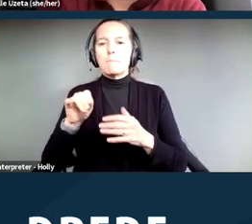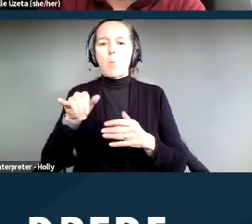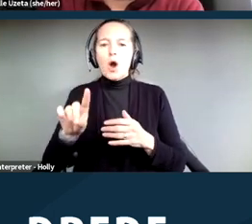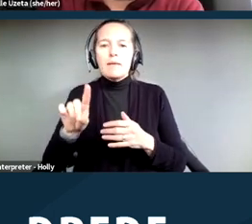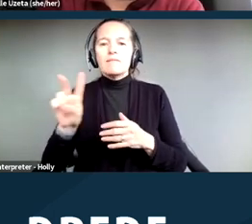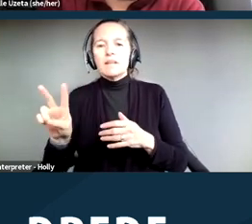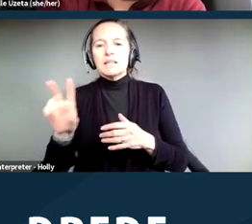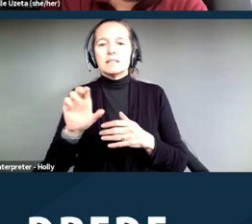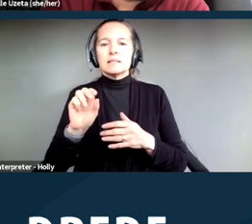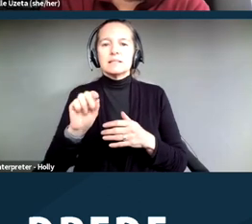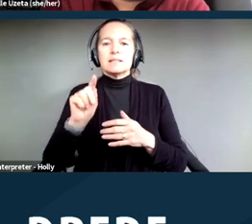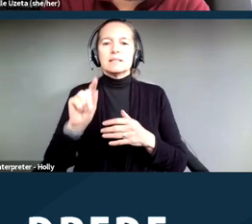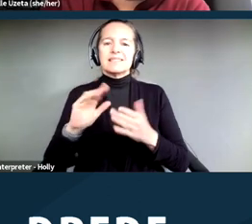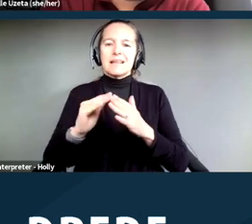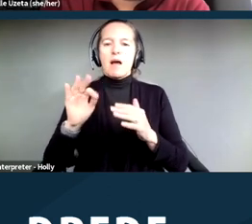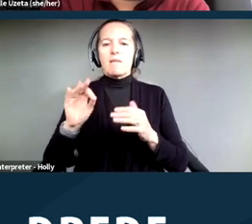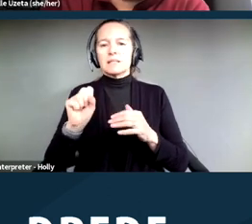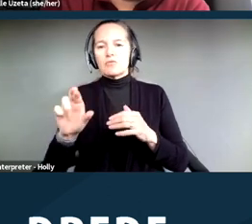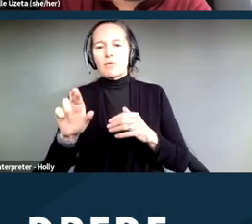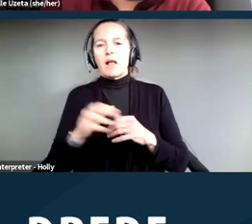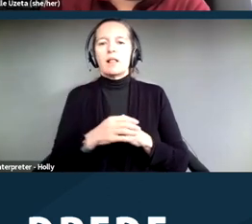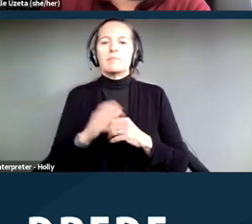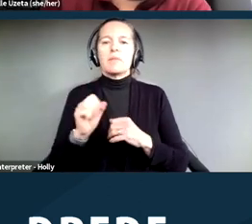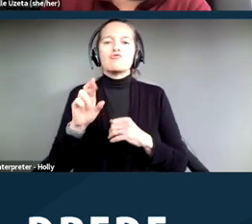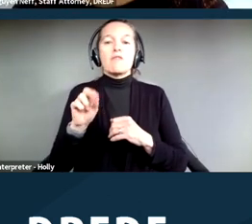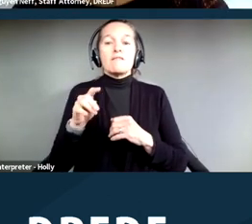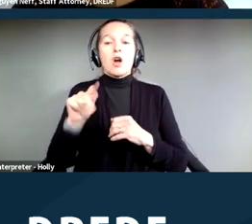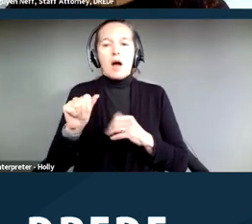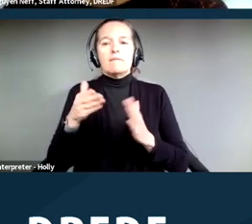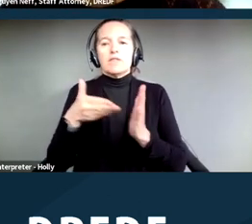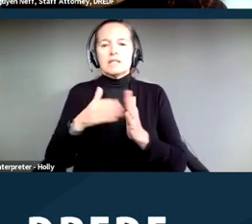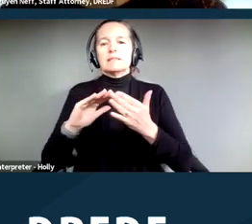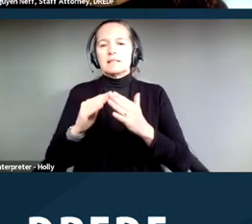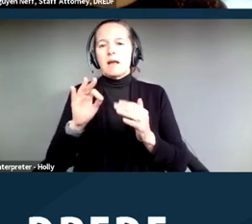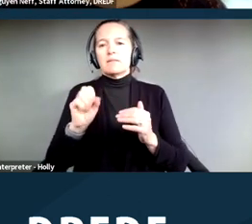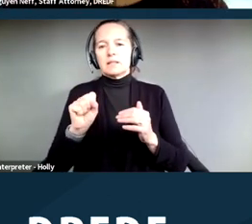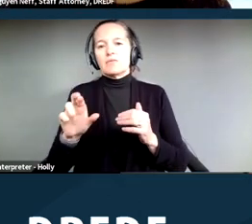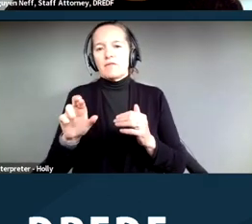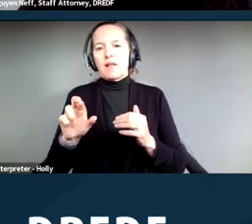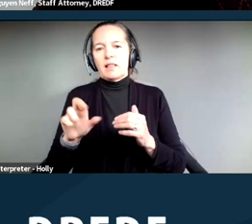of San Rafael. So now I'll pass it to Erin. >> ERIN NGUYEN NEFF: Hi. Thank you all so